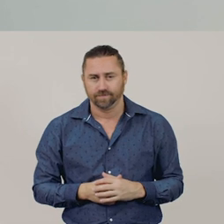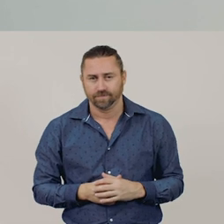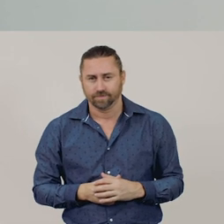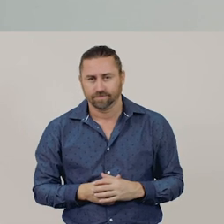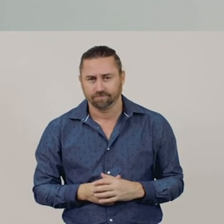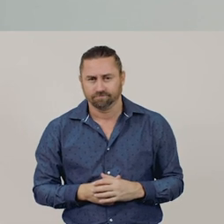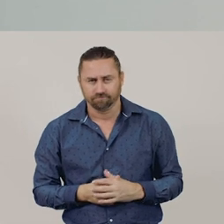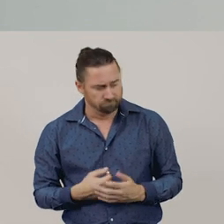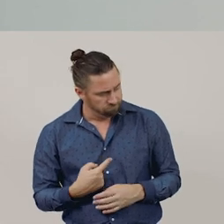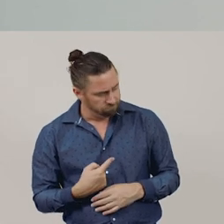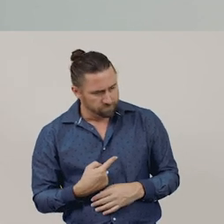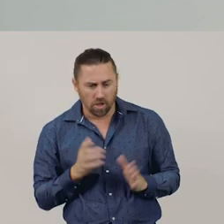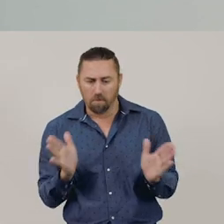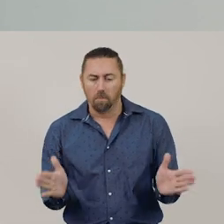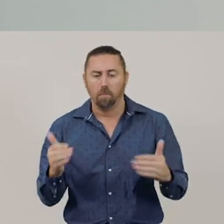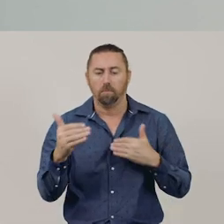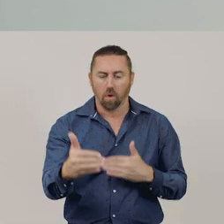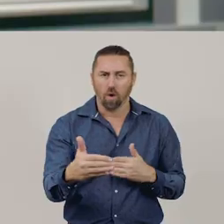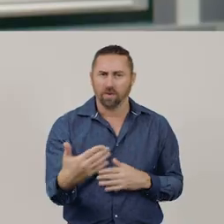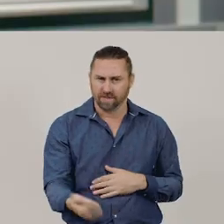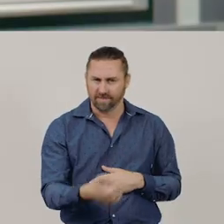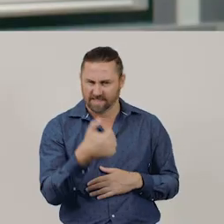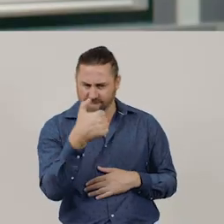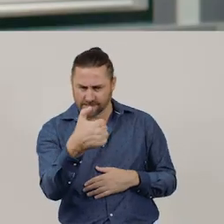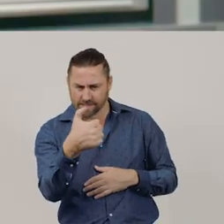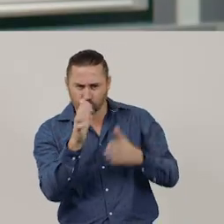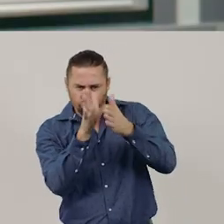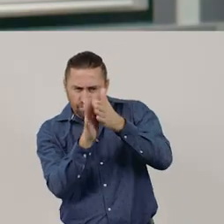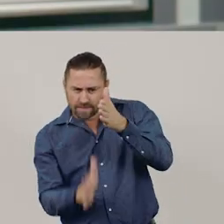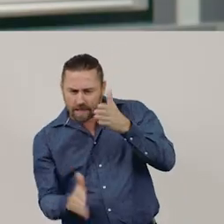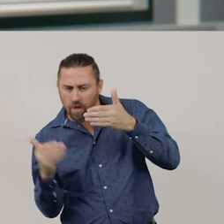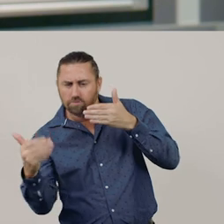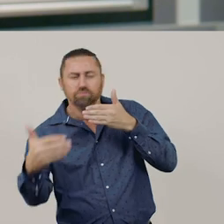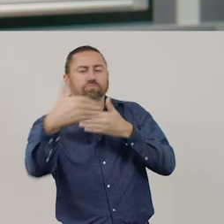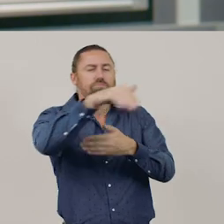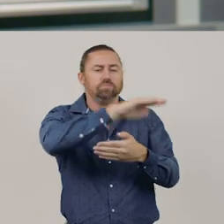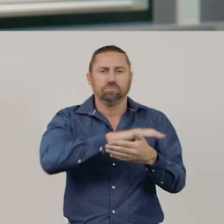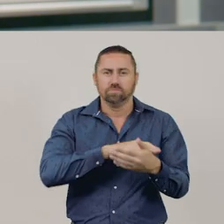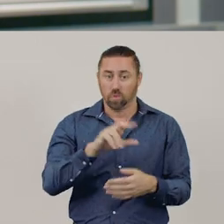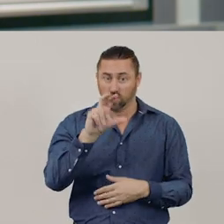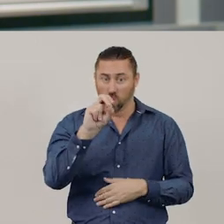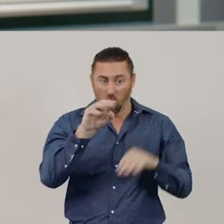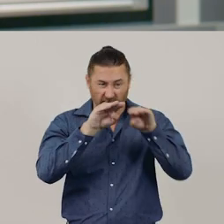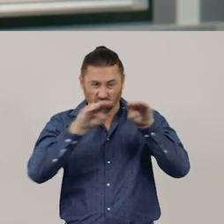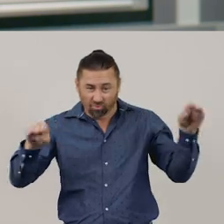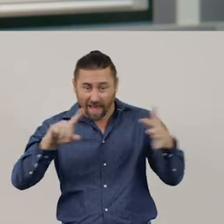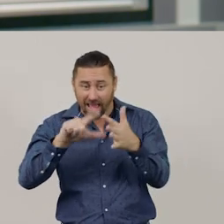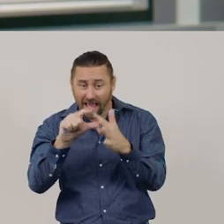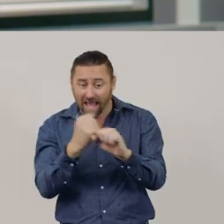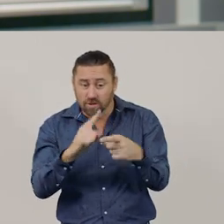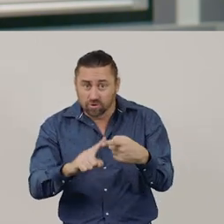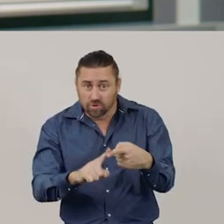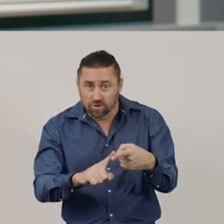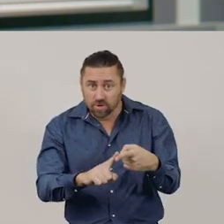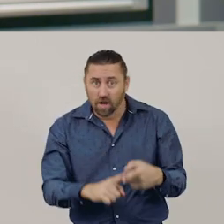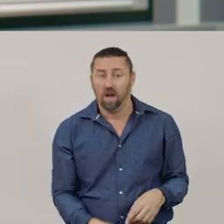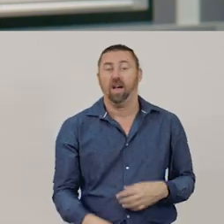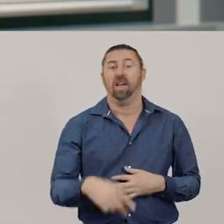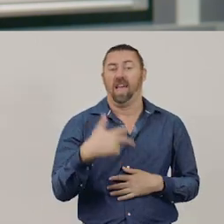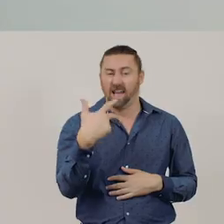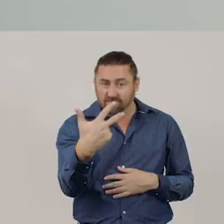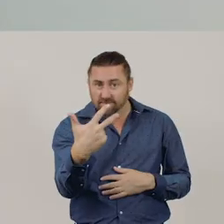This box has 6 rectangular faces, 12 straight edges, and 8 vertices or corners.